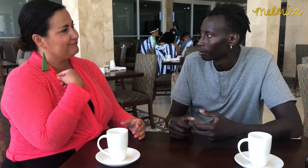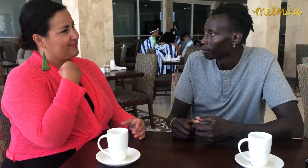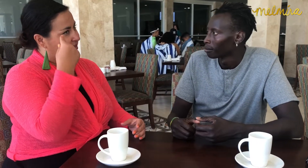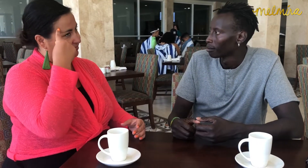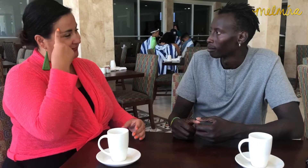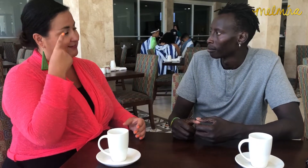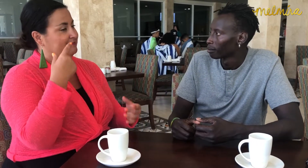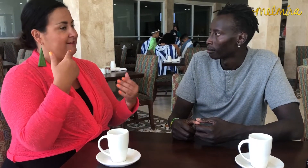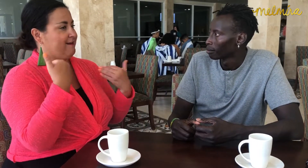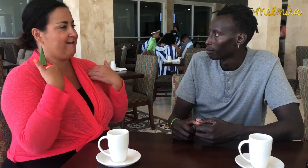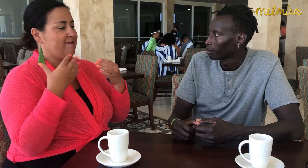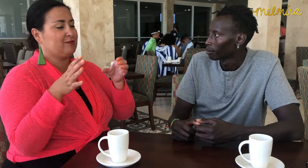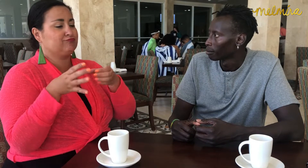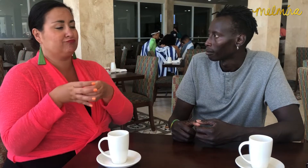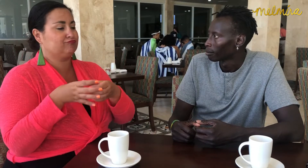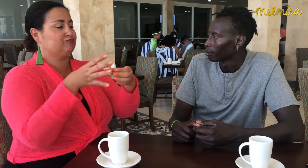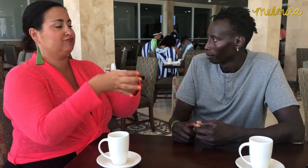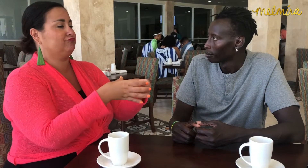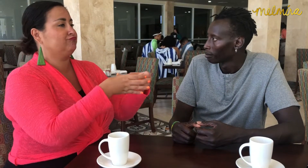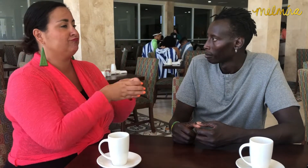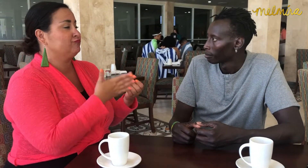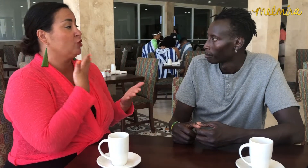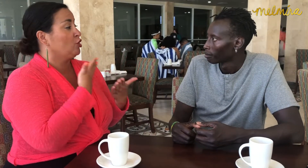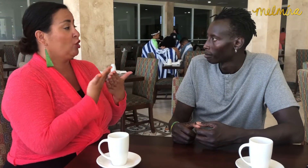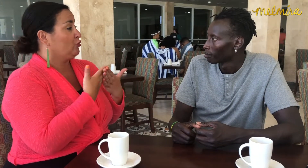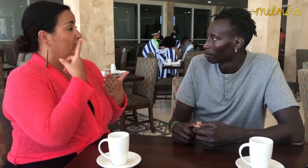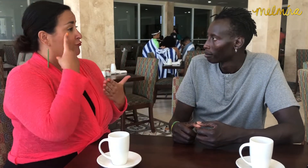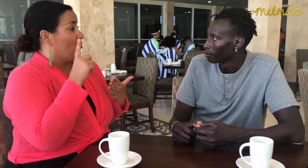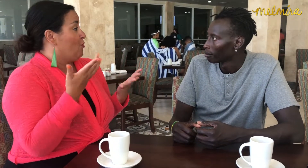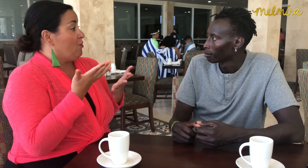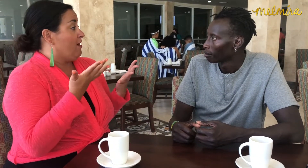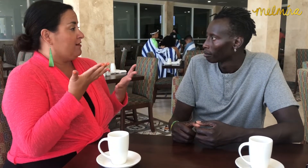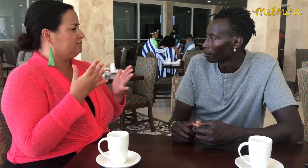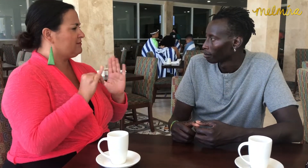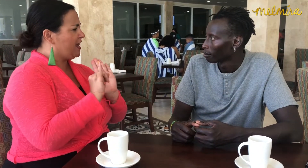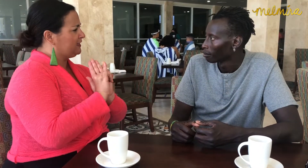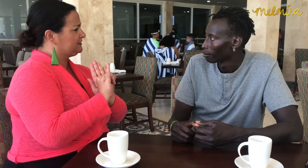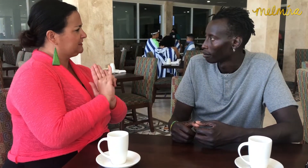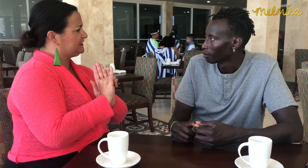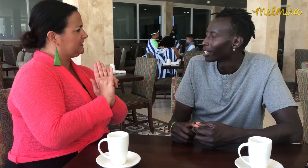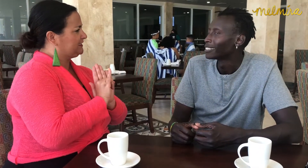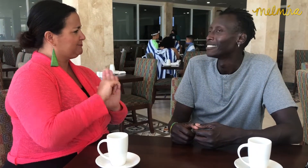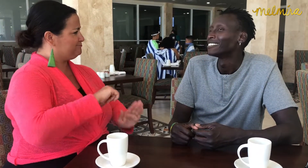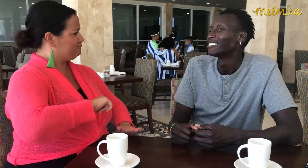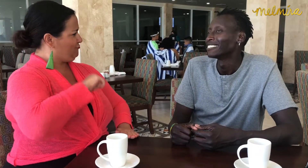I think groups are important to help foster identity.